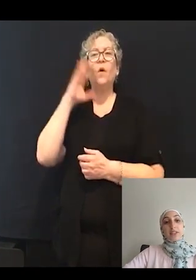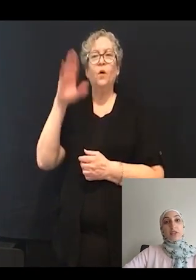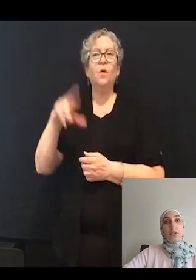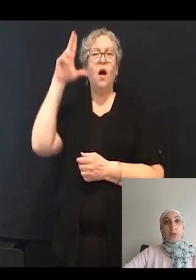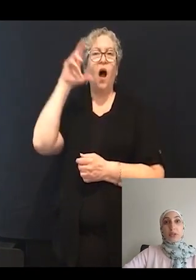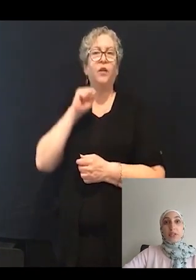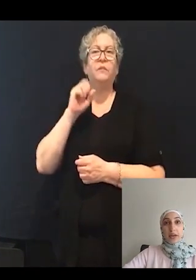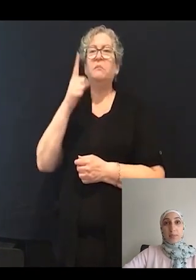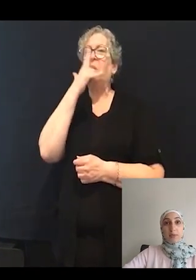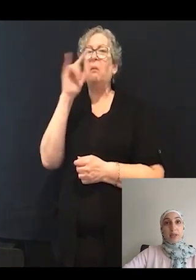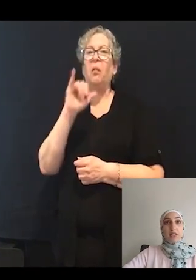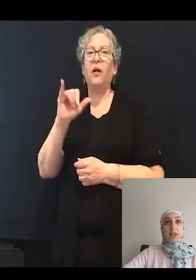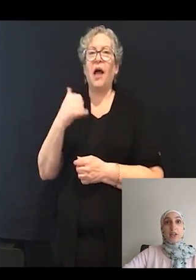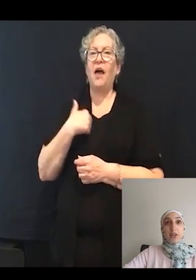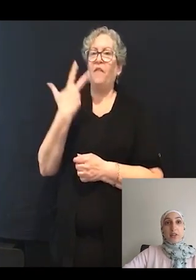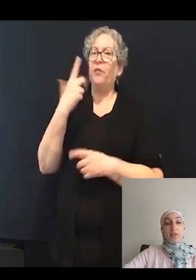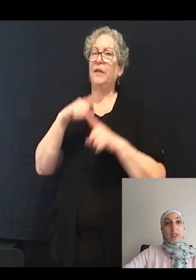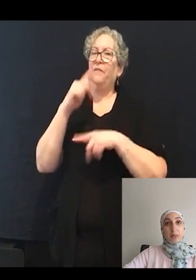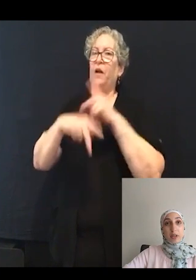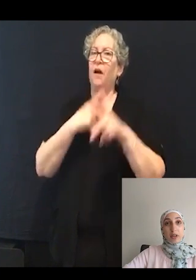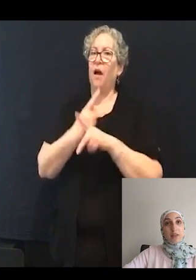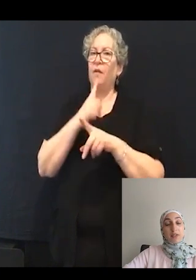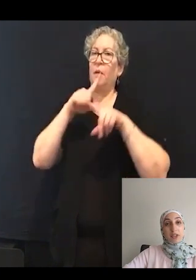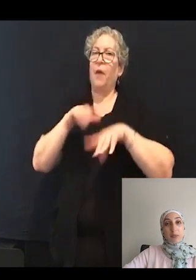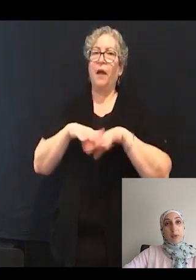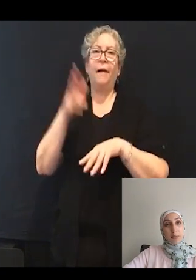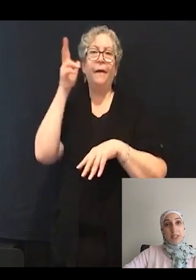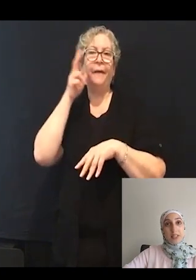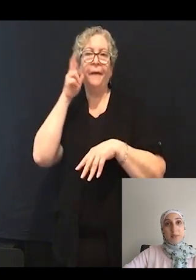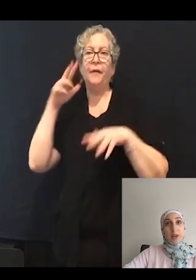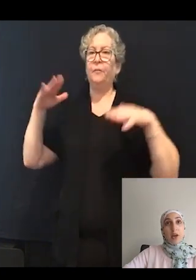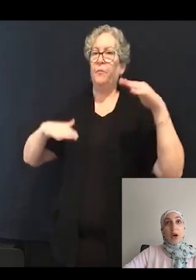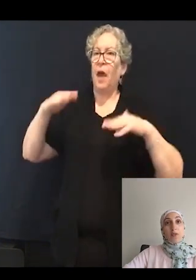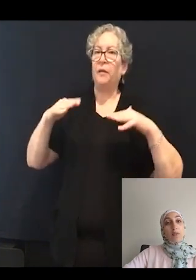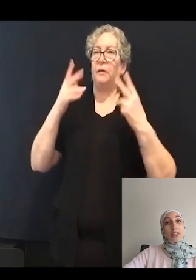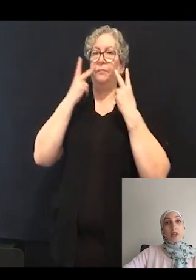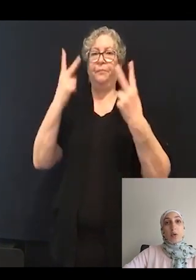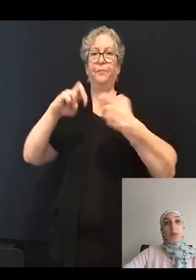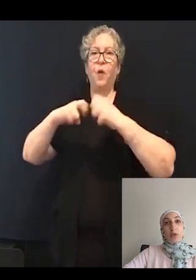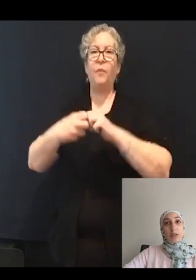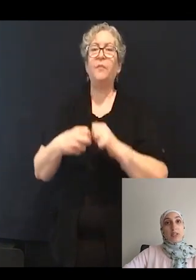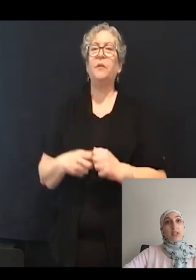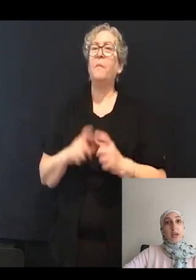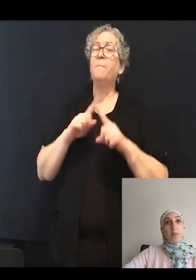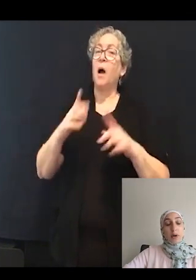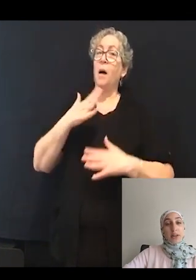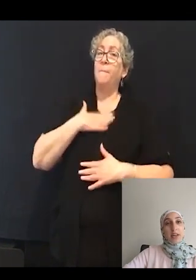into three types based on hearing, vestibular, and vision impairments. However, my talk will focus on type 1